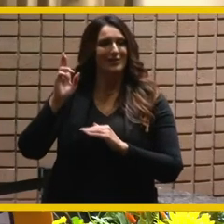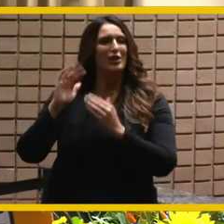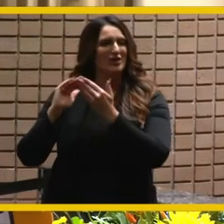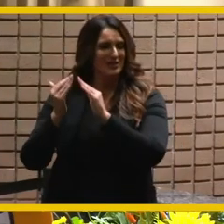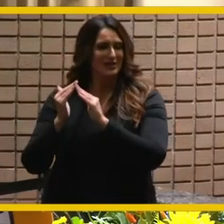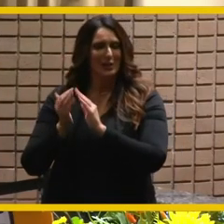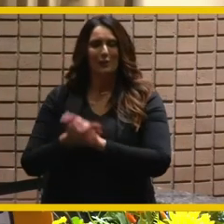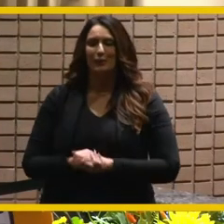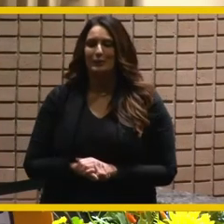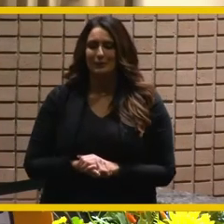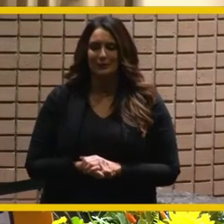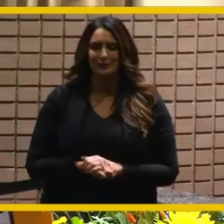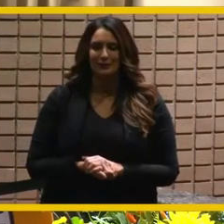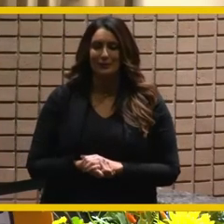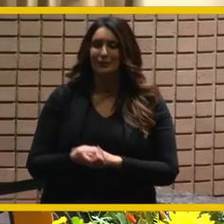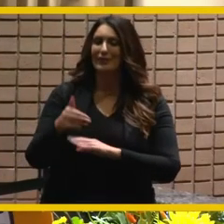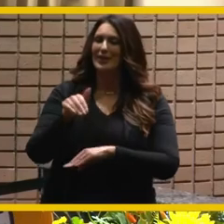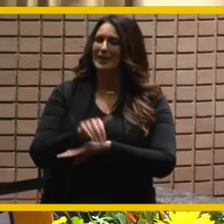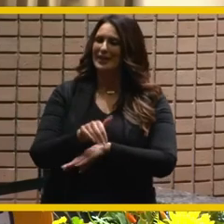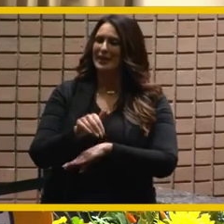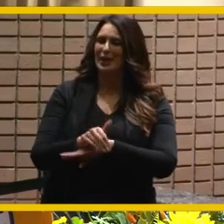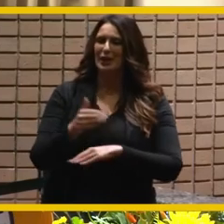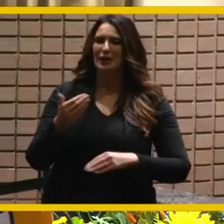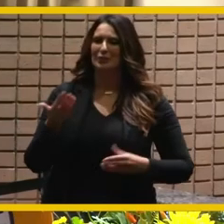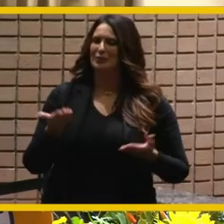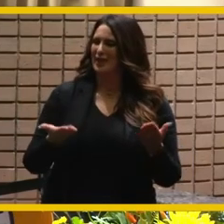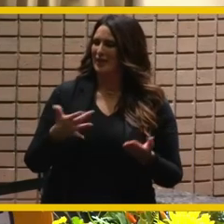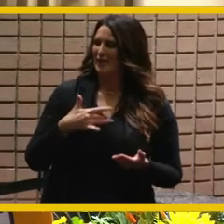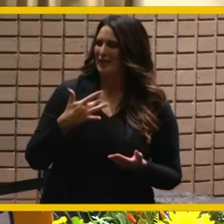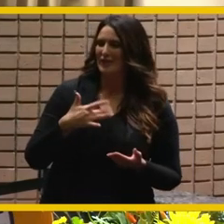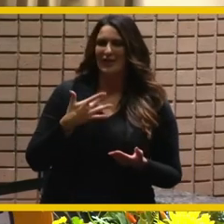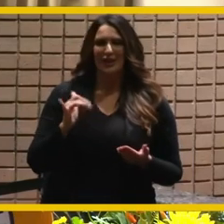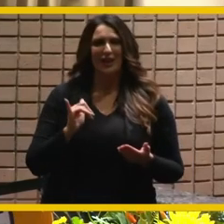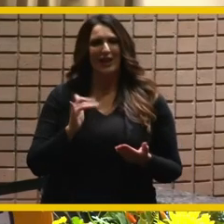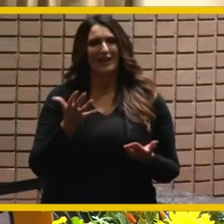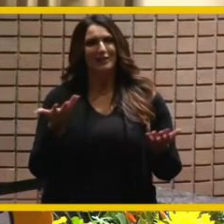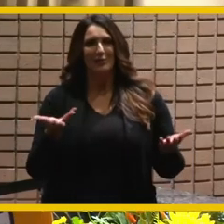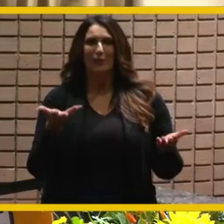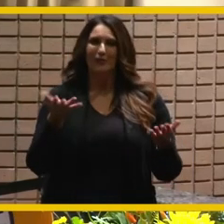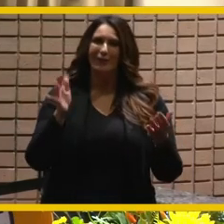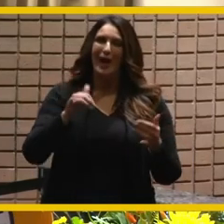so tonight this may feel a little bit like this is your life all right and we